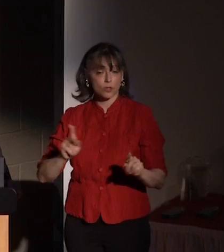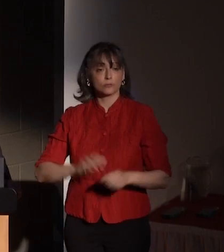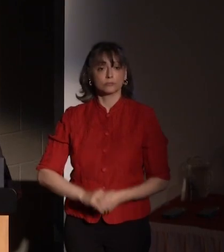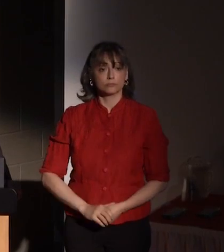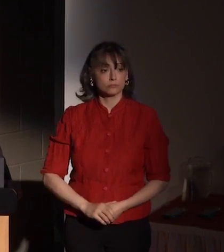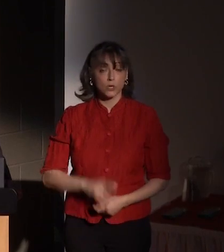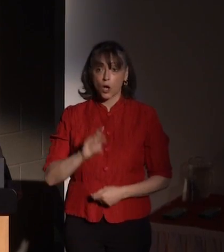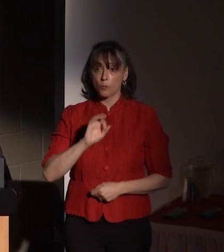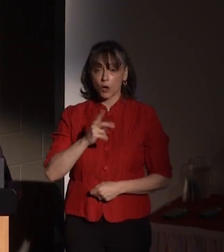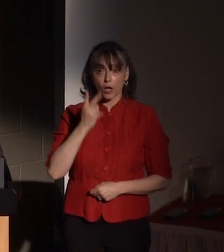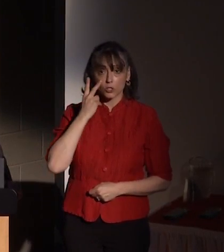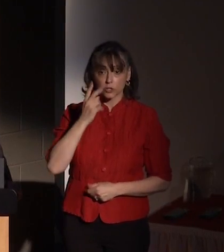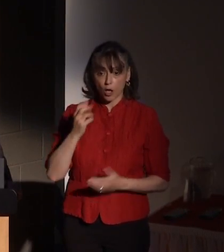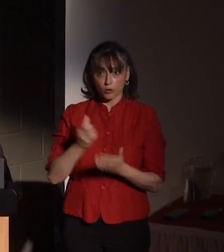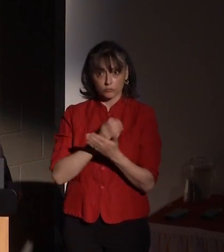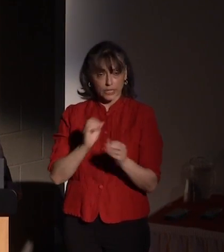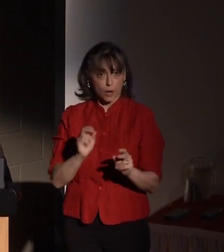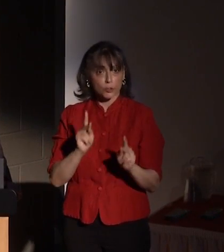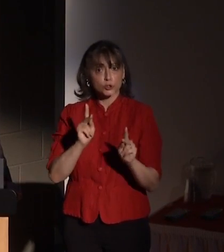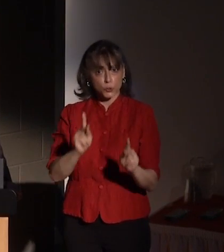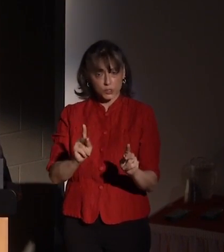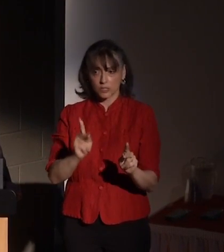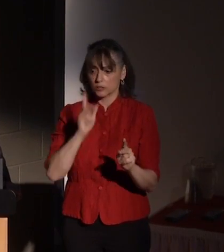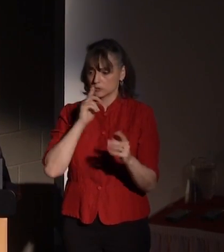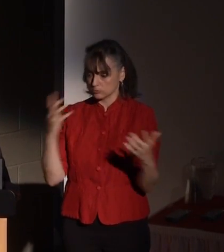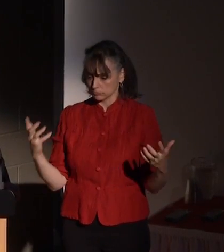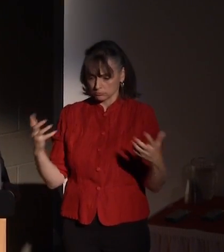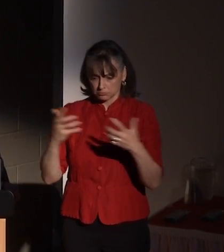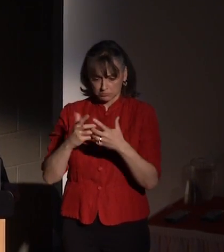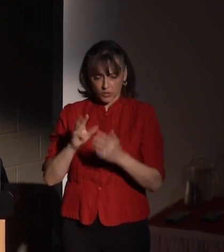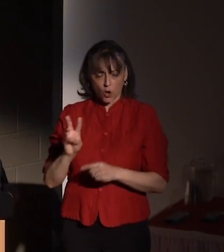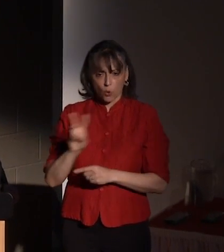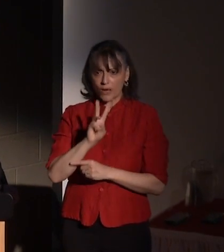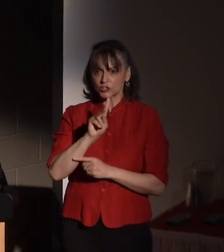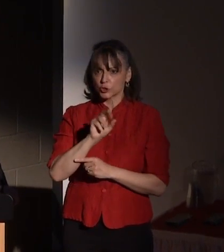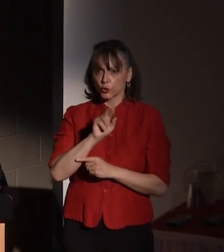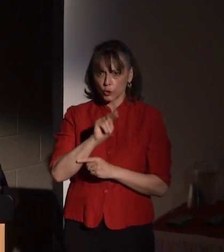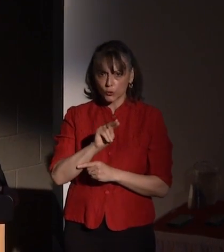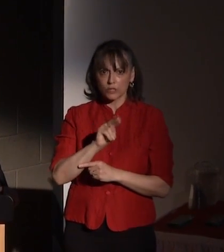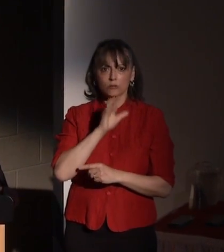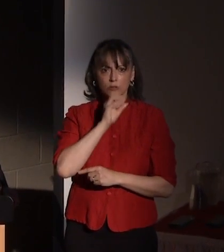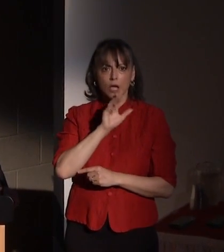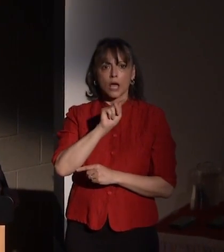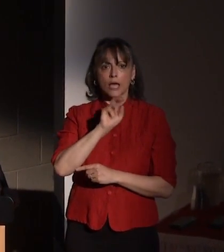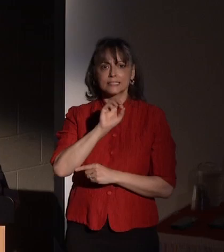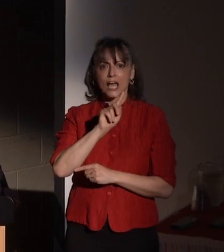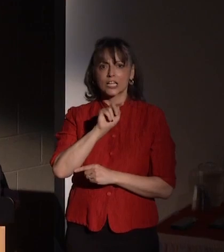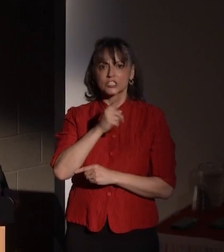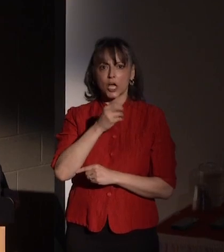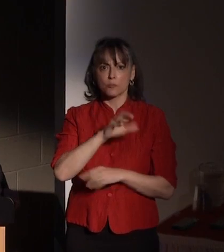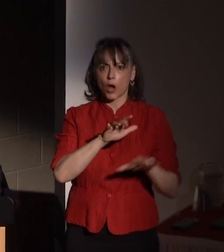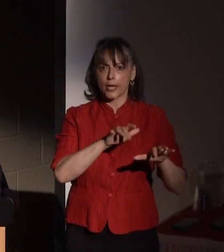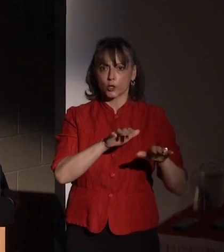Paul saw an opportunity to combine Western Union teletypewriters with modems to create the first